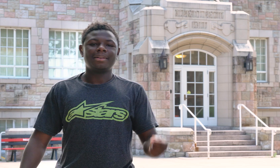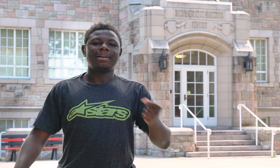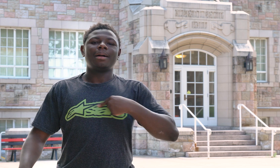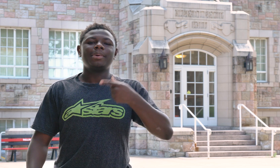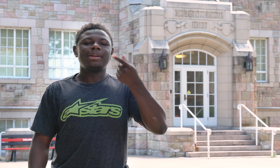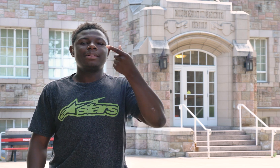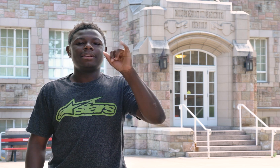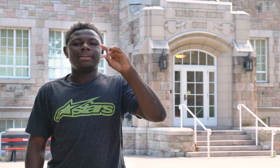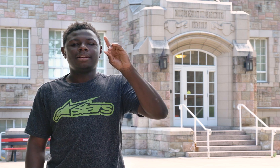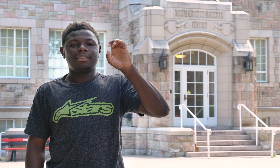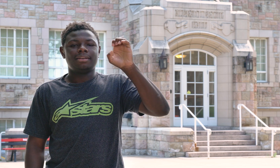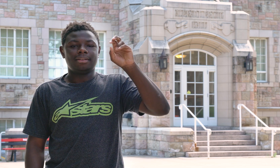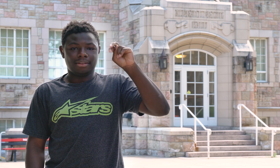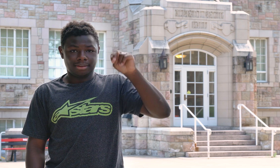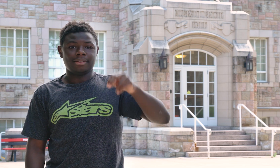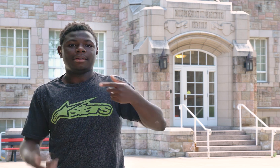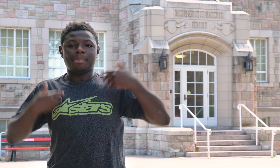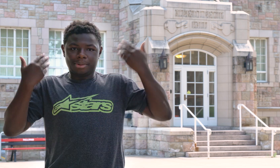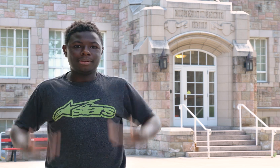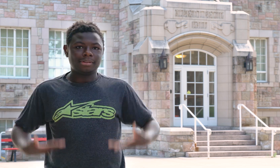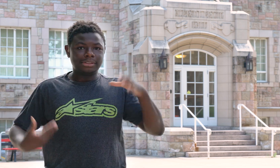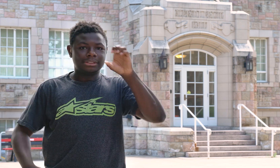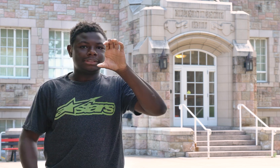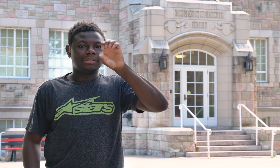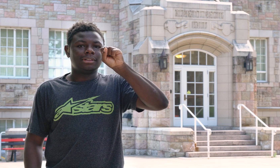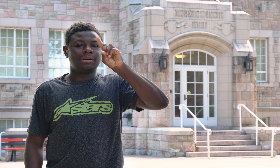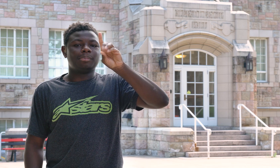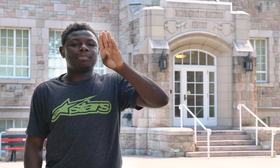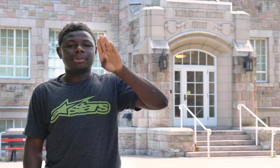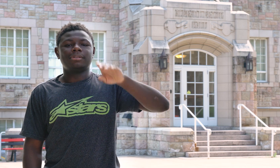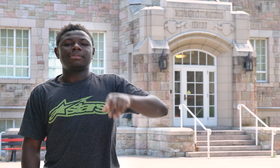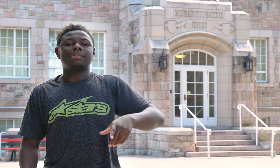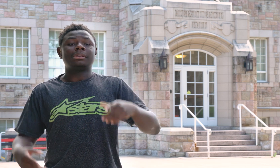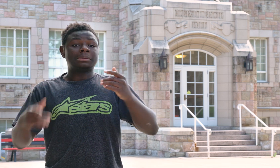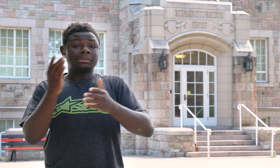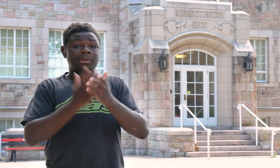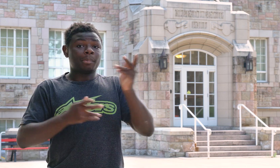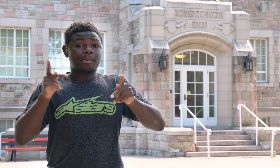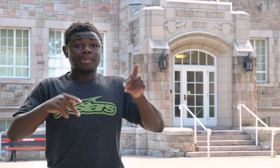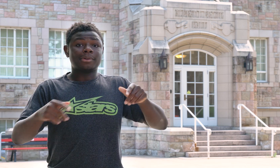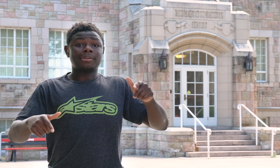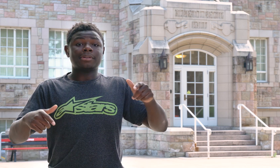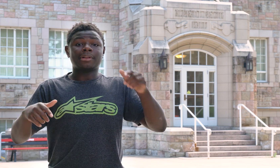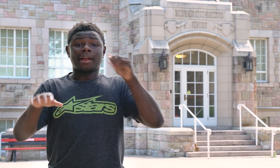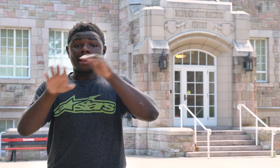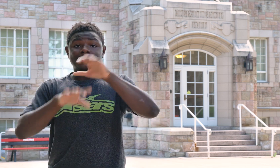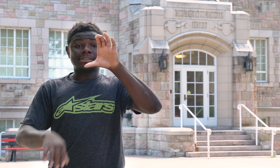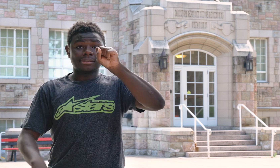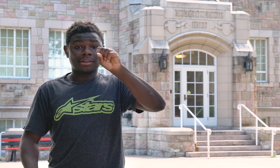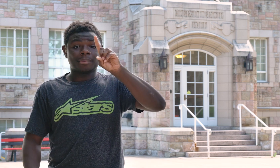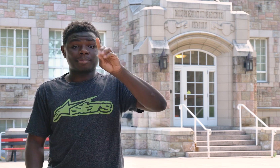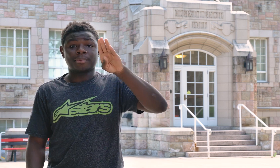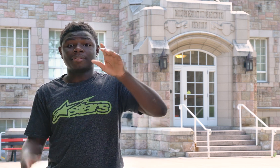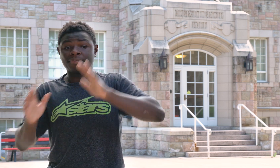I'm Gideon. I'm here at CSDB. Some people at CSDB